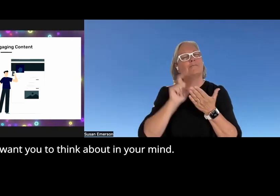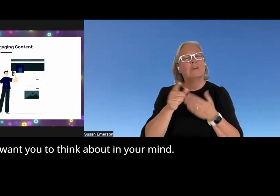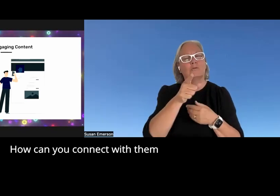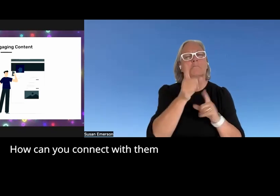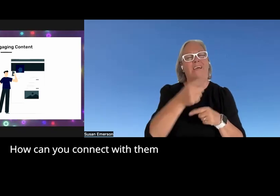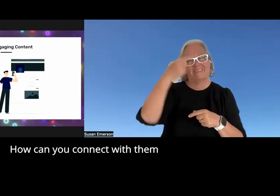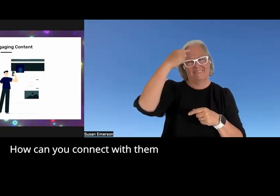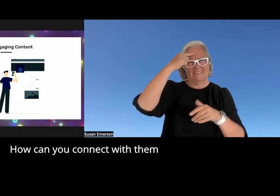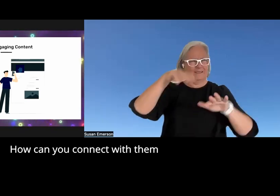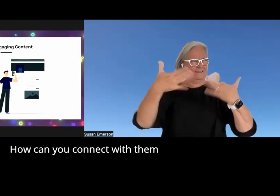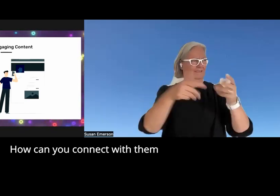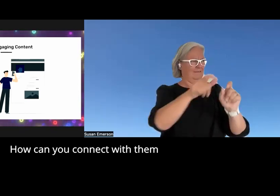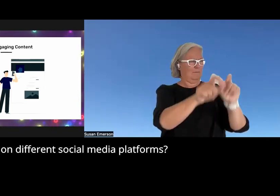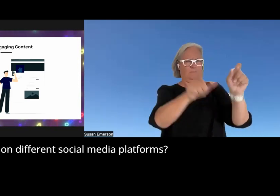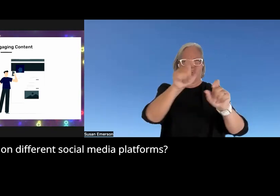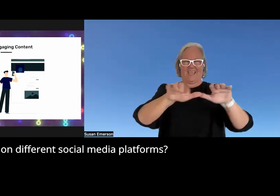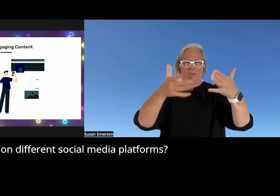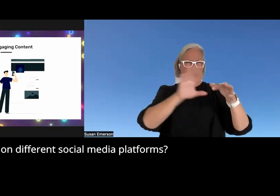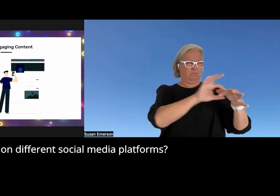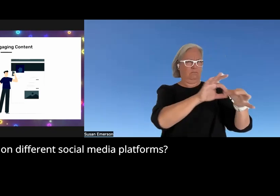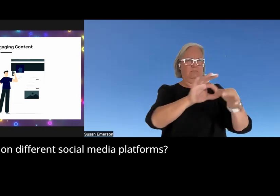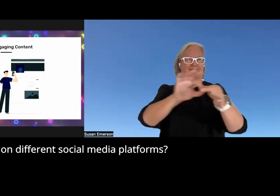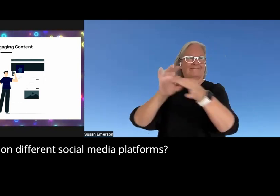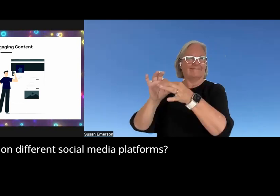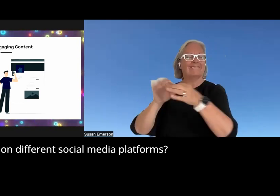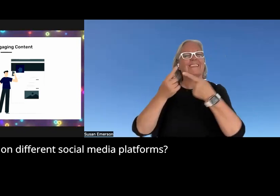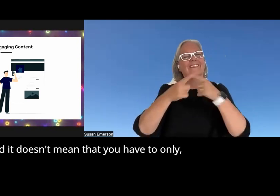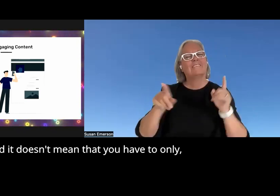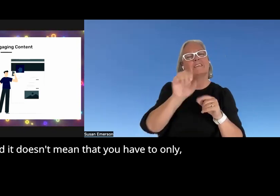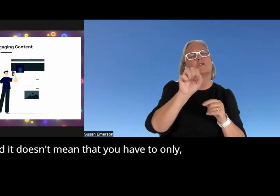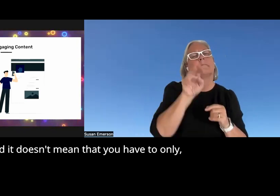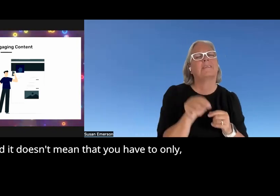mind how can you connect with them on different social media platforms and it doesn't mean that